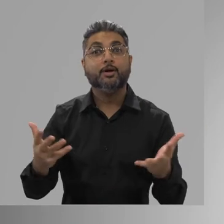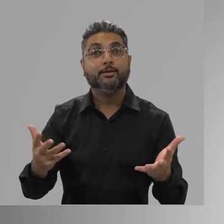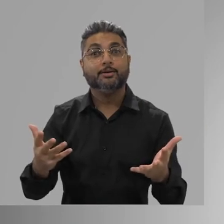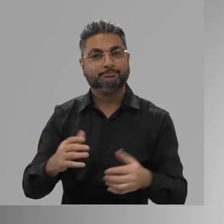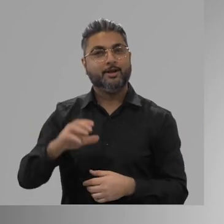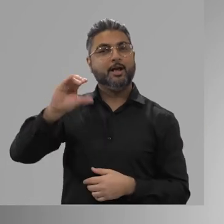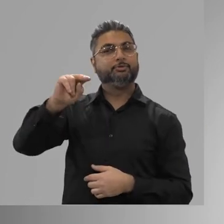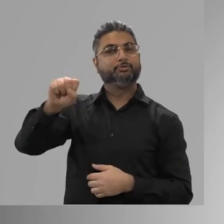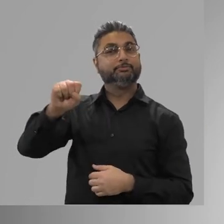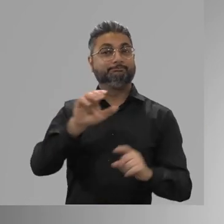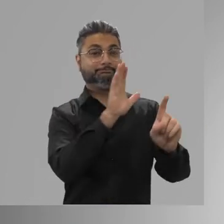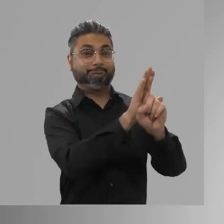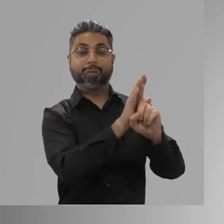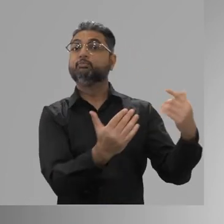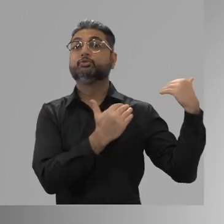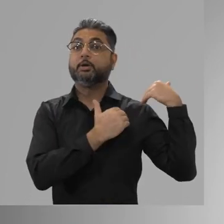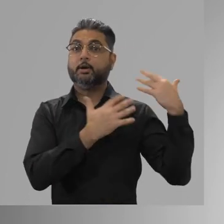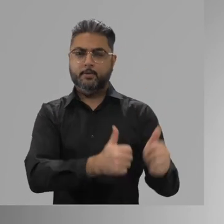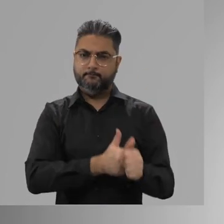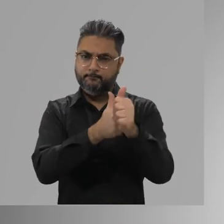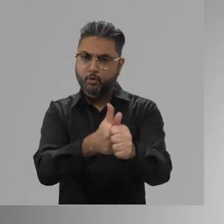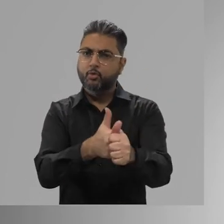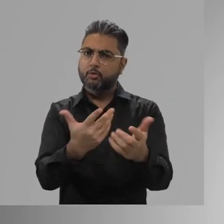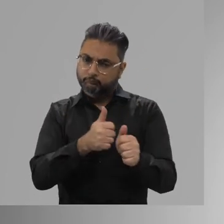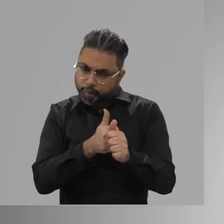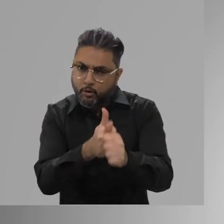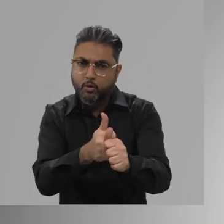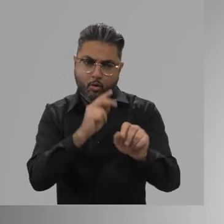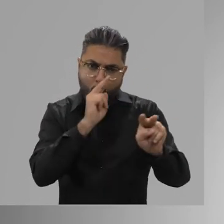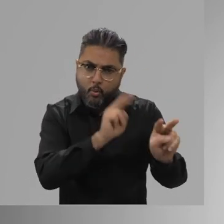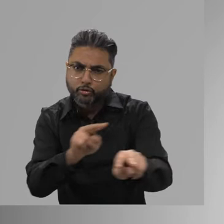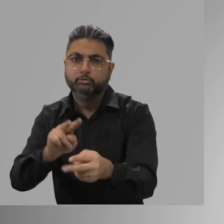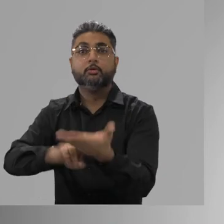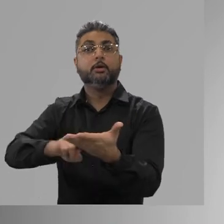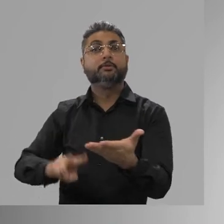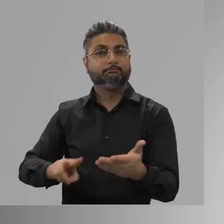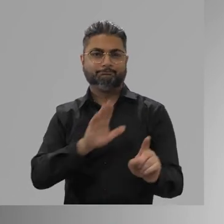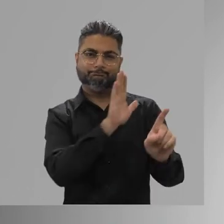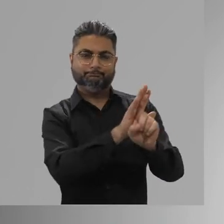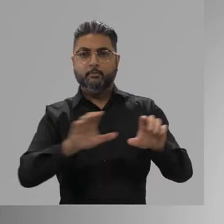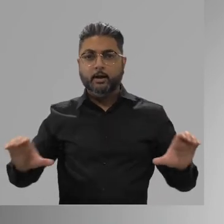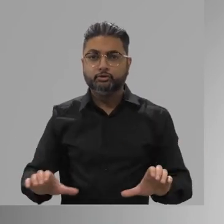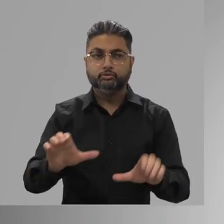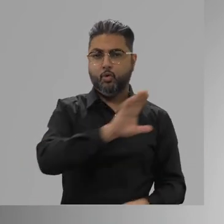This means that it is the Commission's responsibility to keep track of and monitor how the Convention